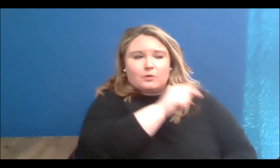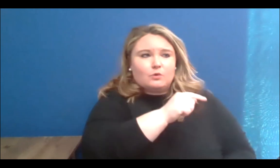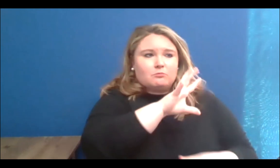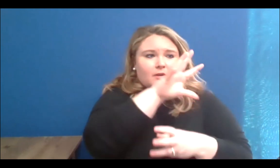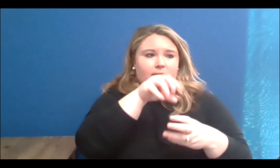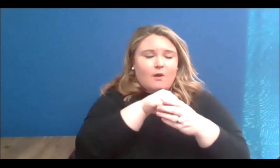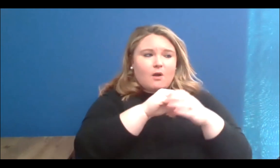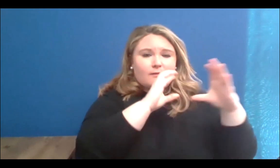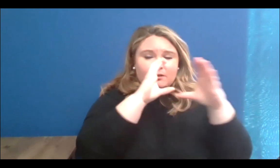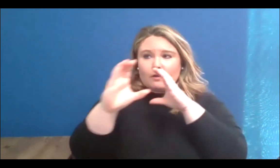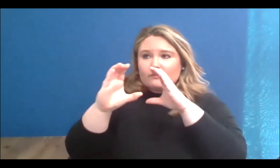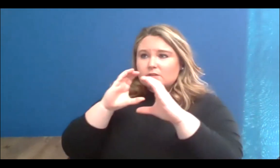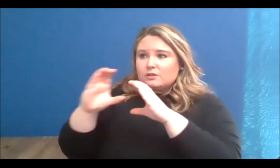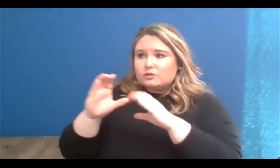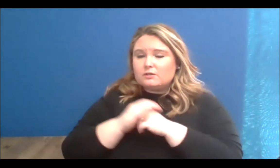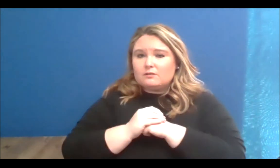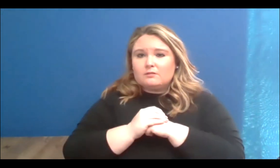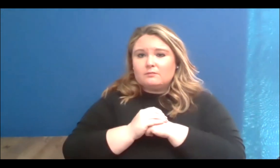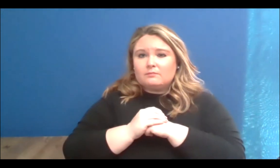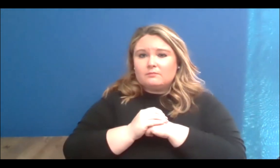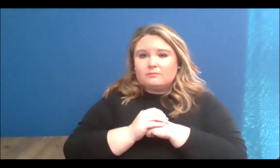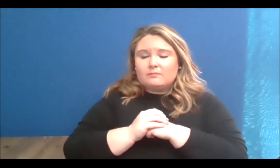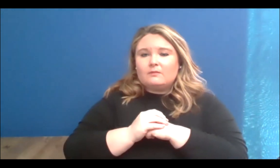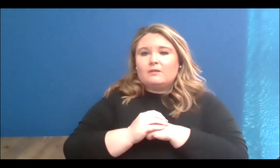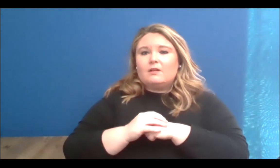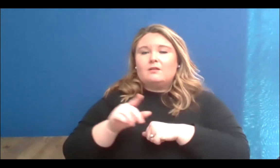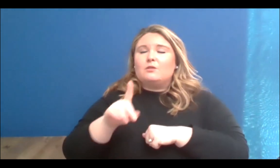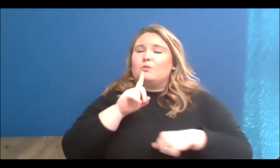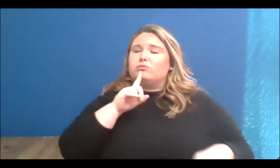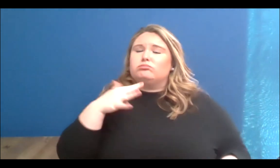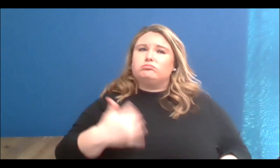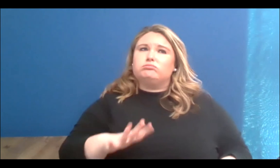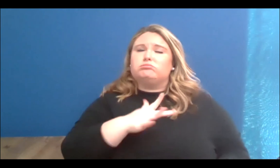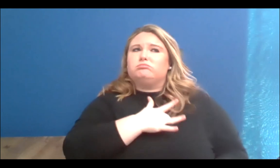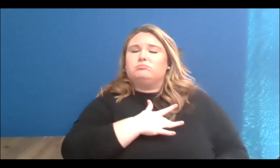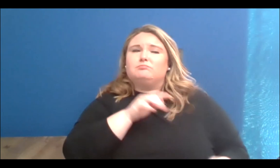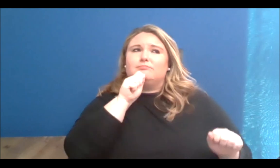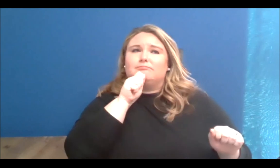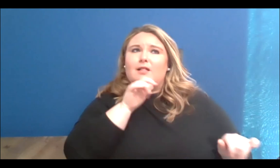As I have said before, what a blessing, what an honour, and what a